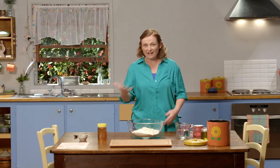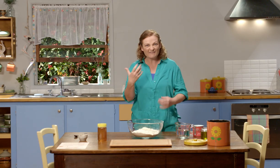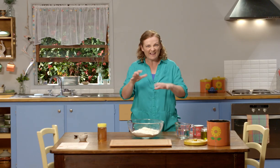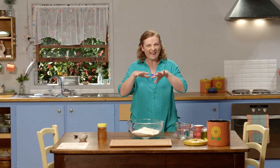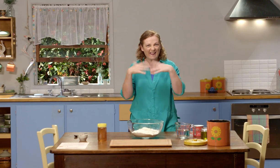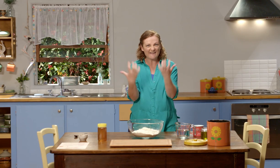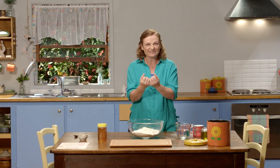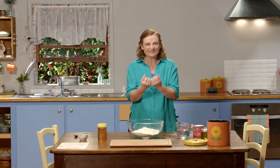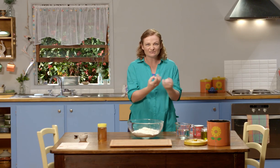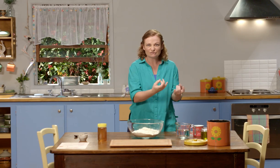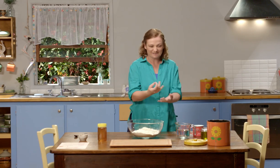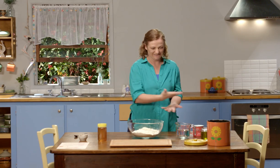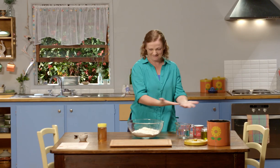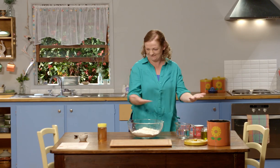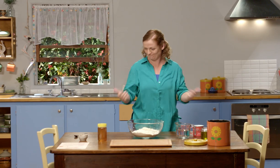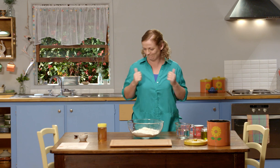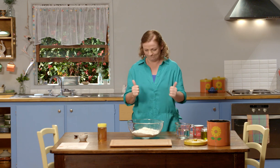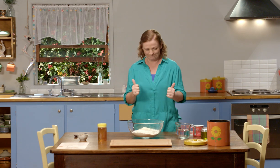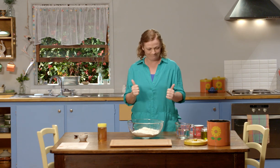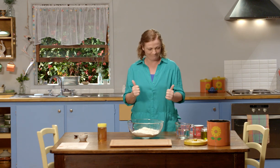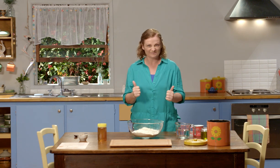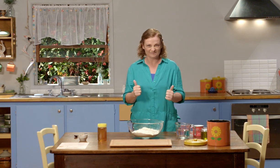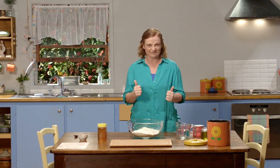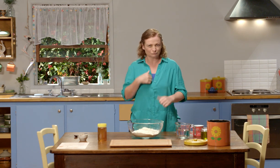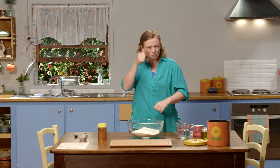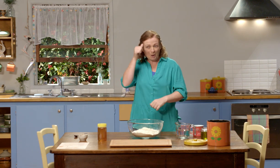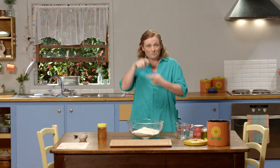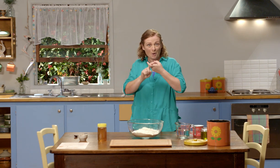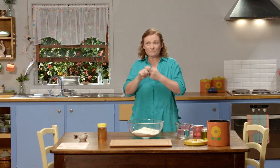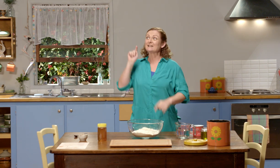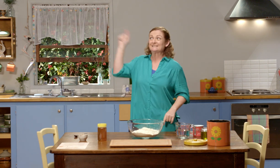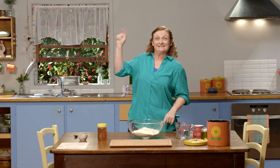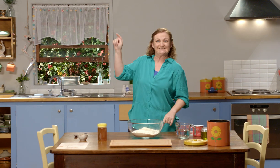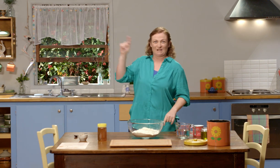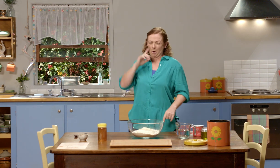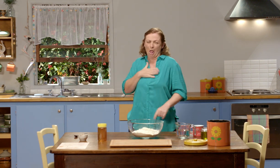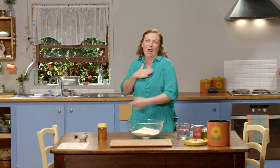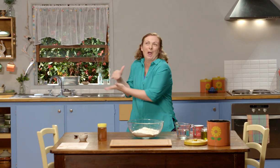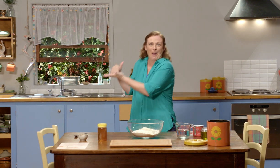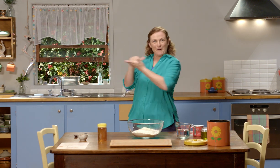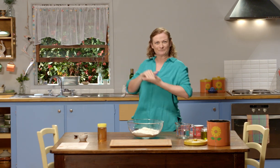I've got everything here ready to make my bread. I know Possum would love to help.